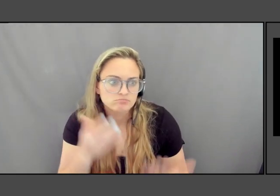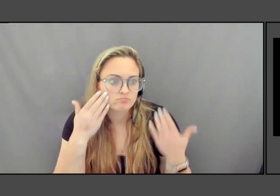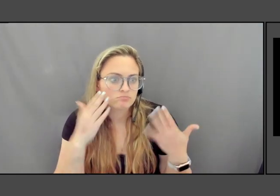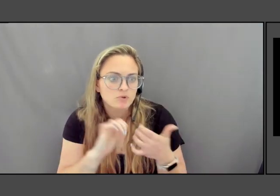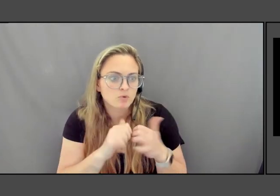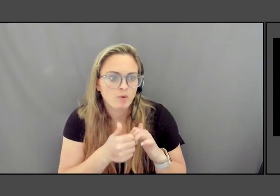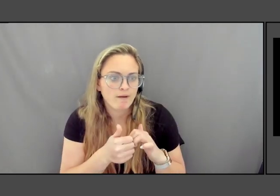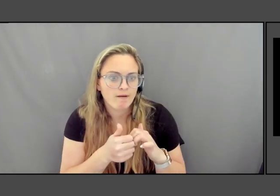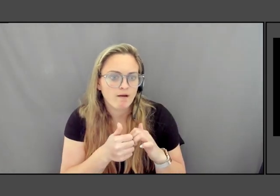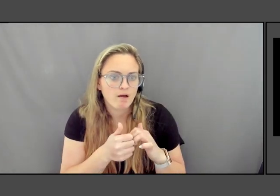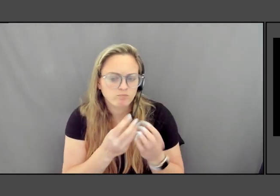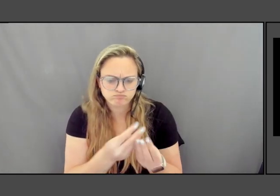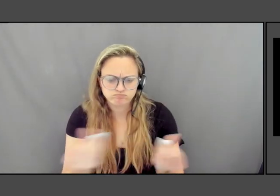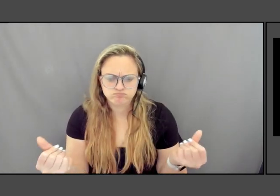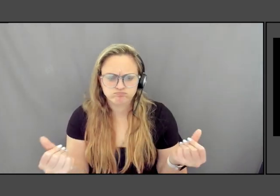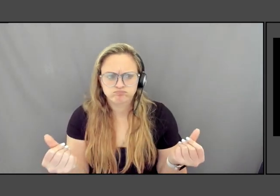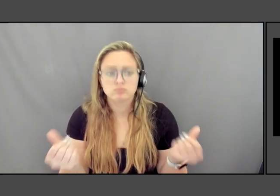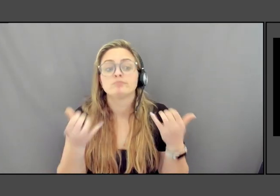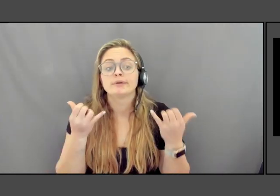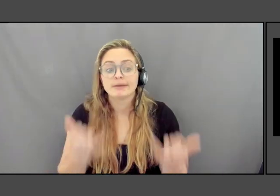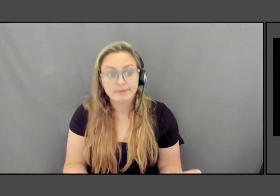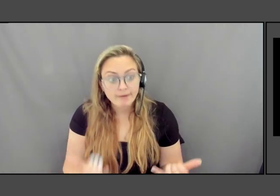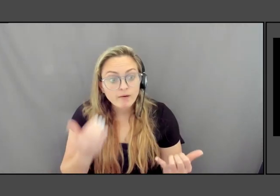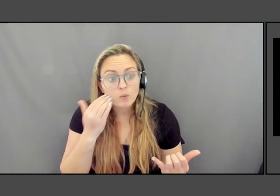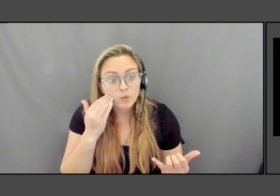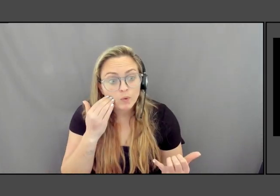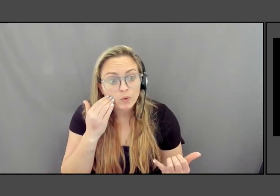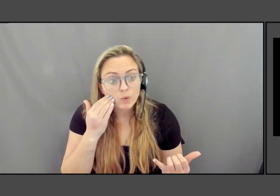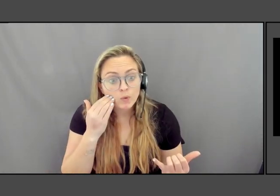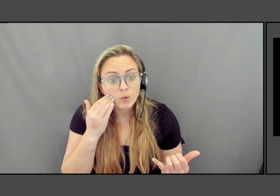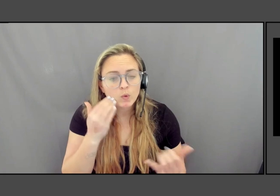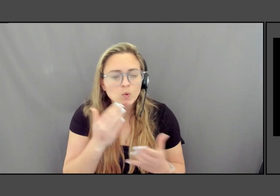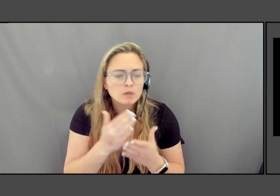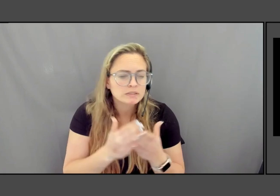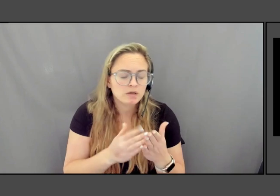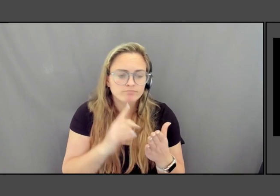We now know that there were some serious, serious droughts that happened